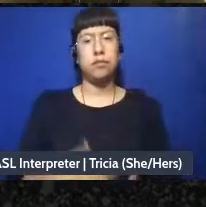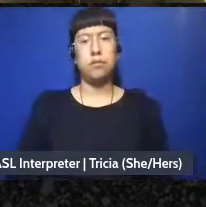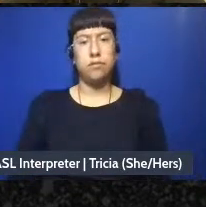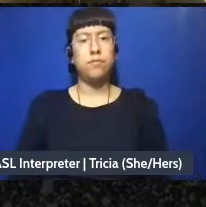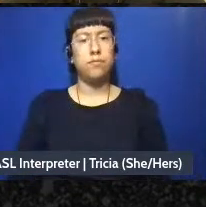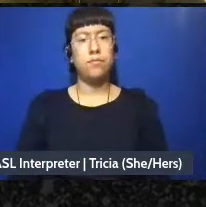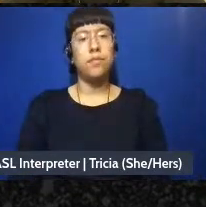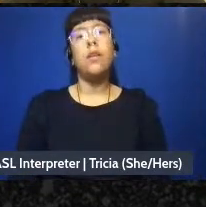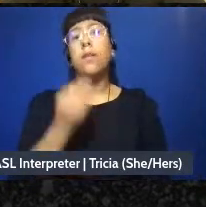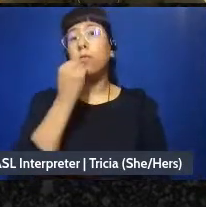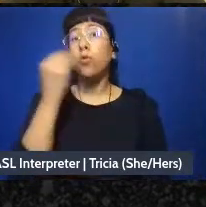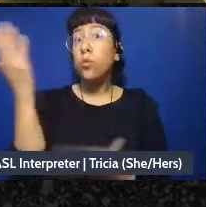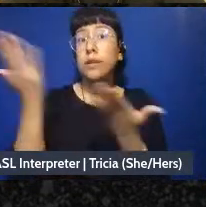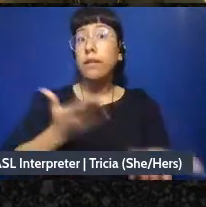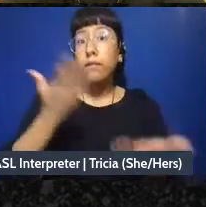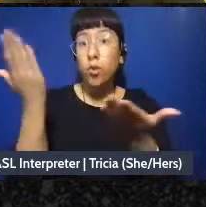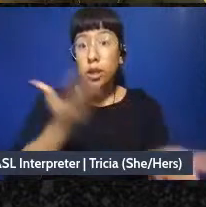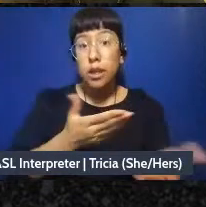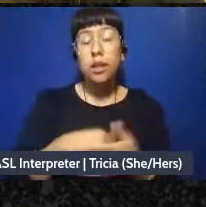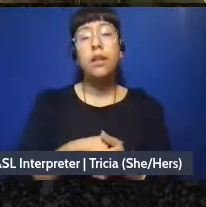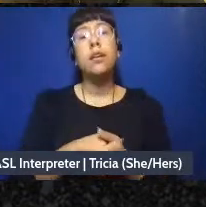Food delivery, firearm training